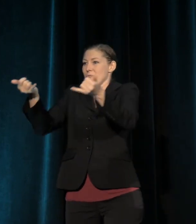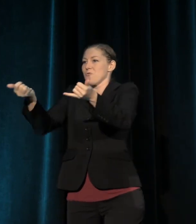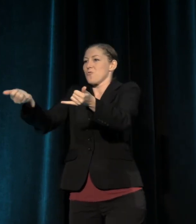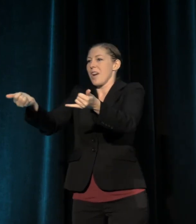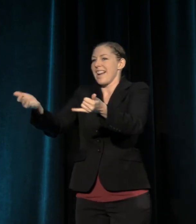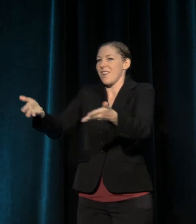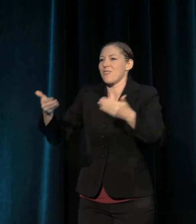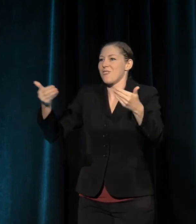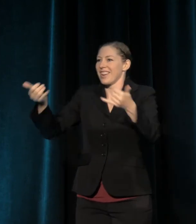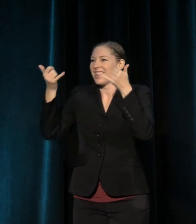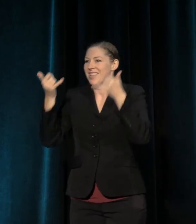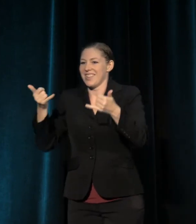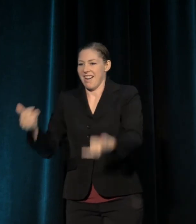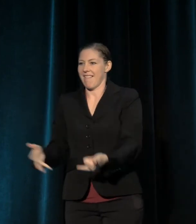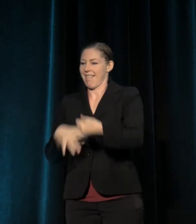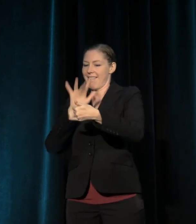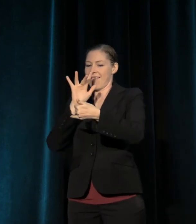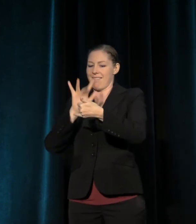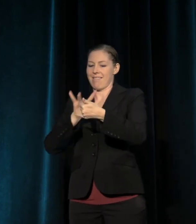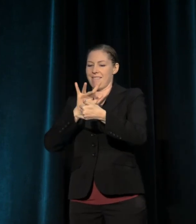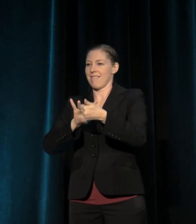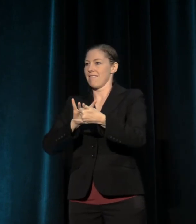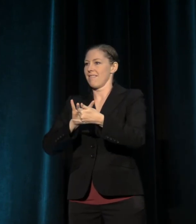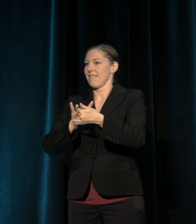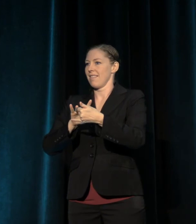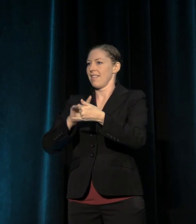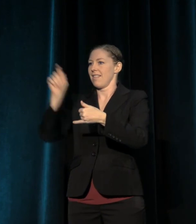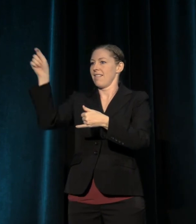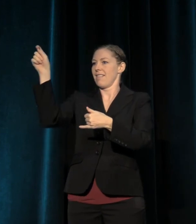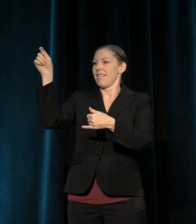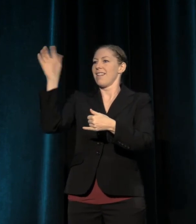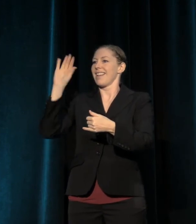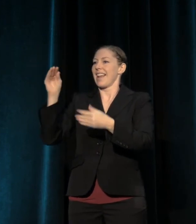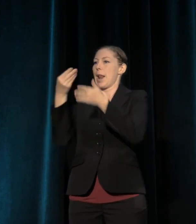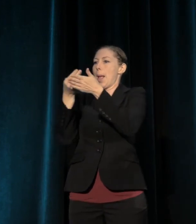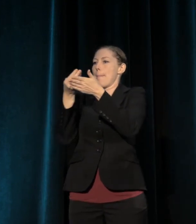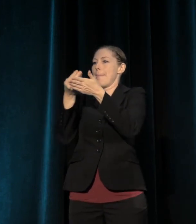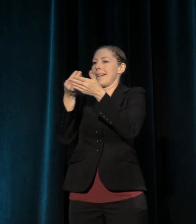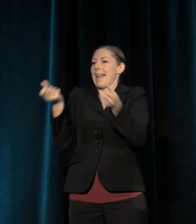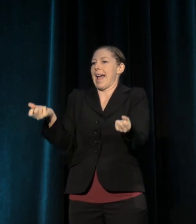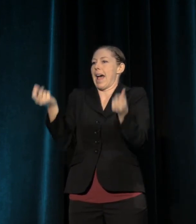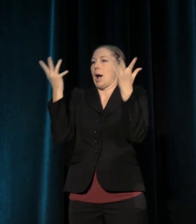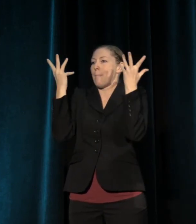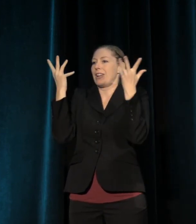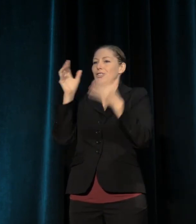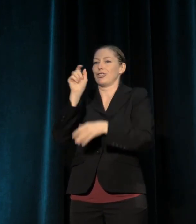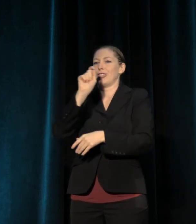you just type in a dollar amount and hit "send." That's it. That's what you have to do.